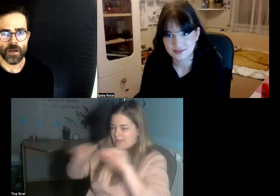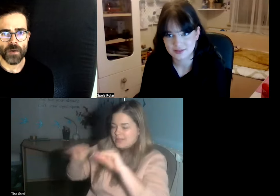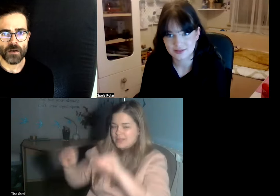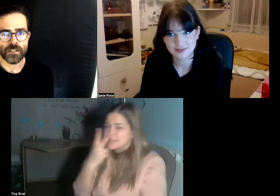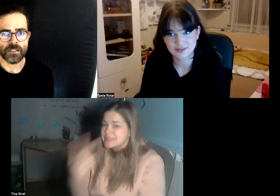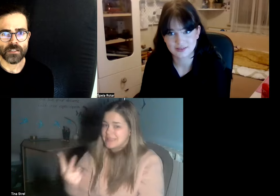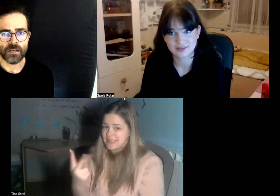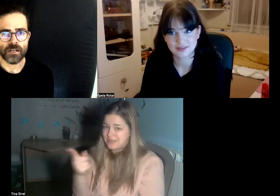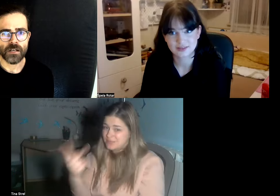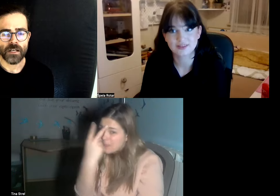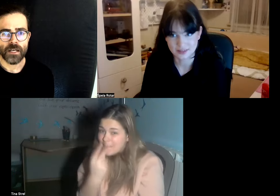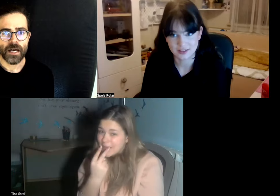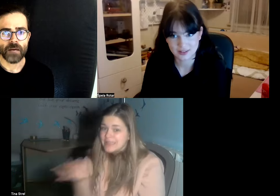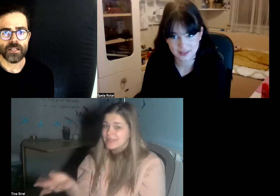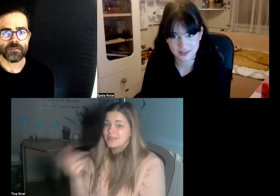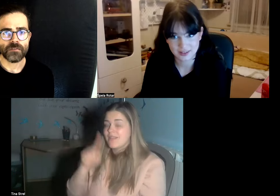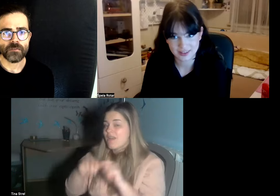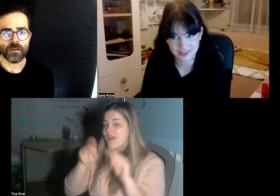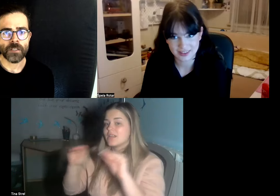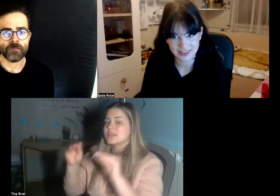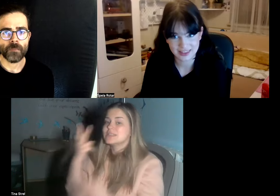I believe I mean